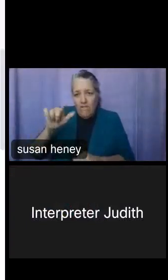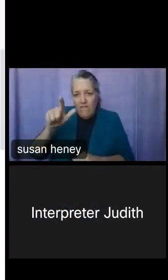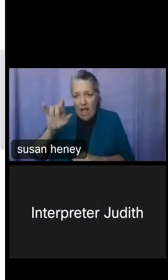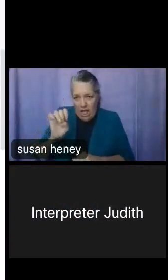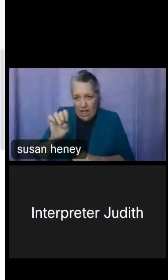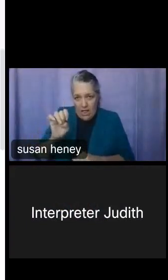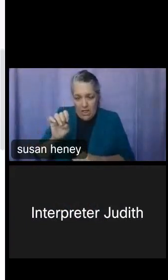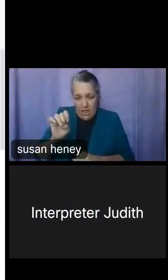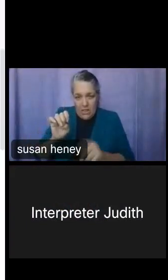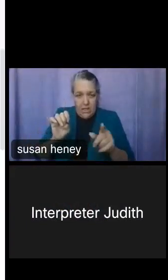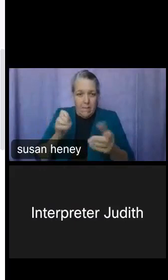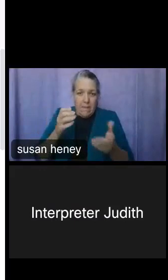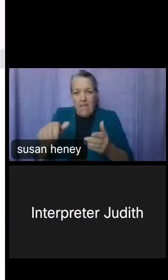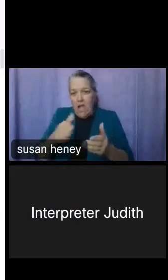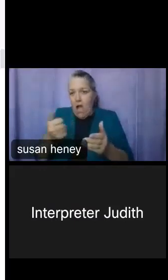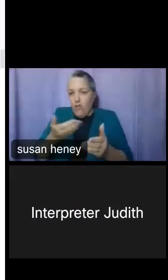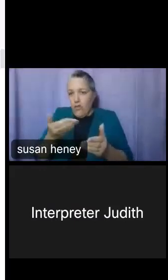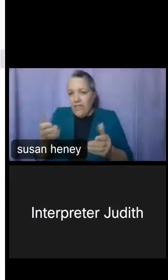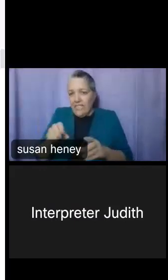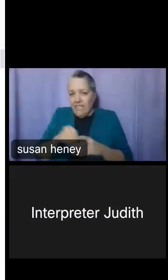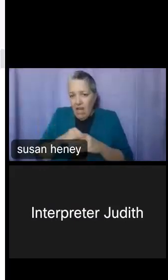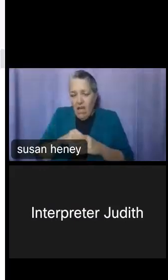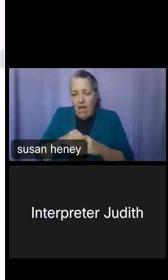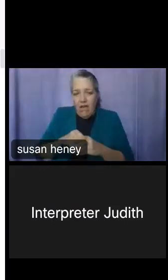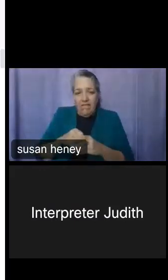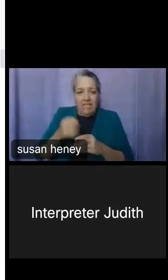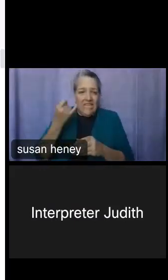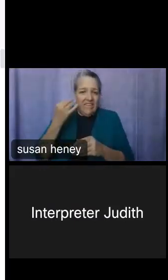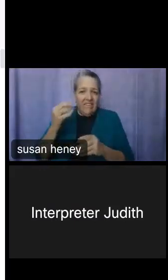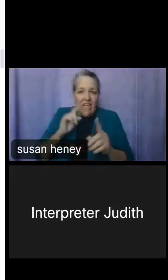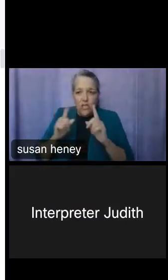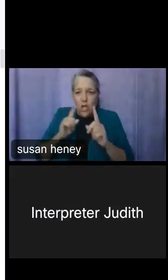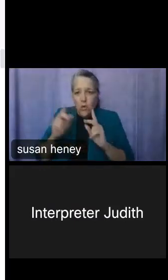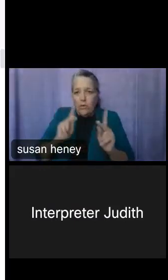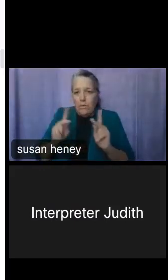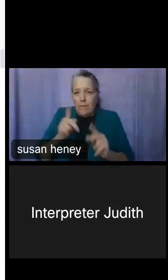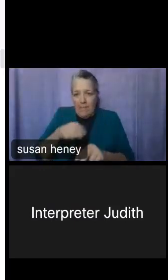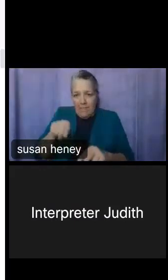other factors. If I were to communicate with people who have a disability here, I could